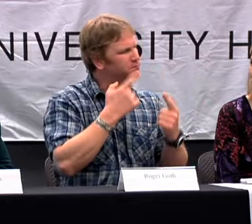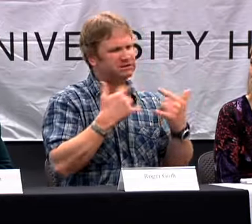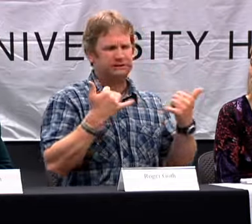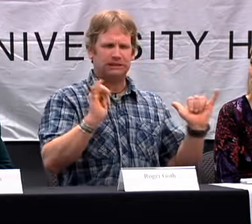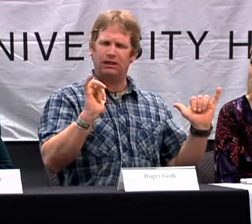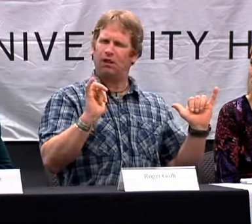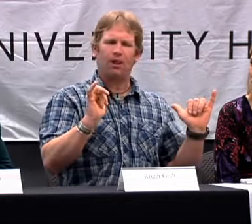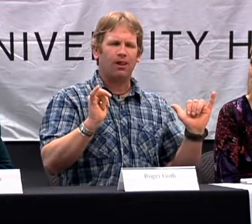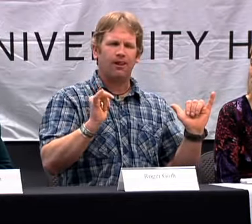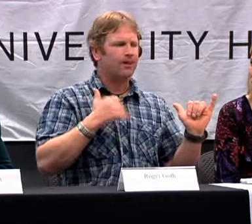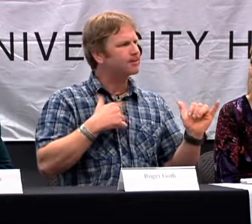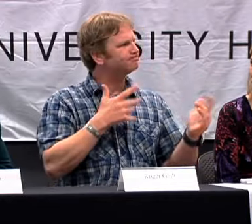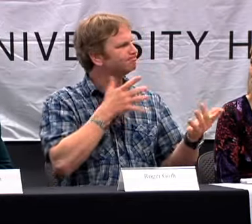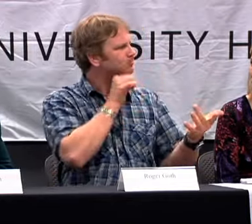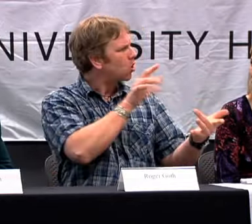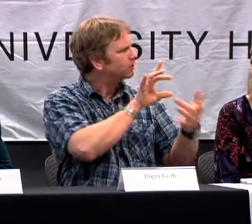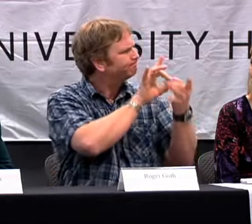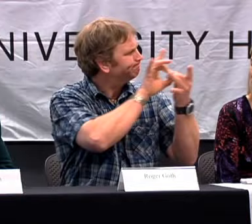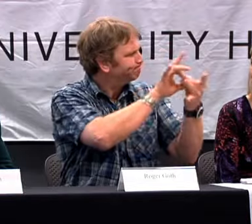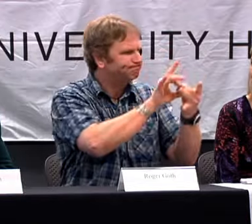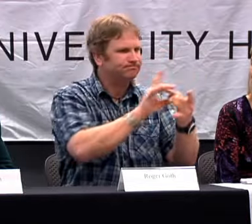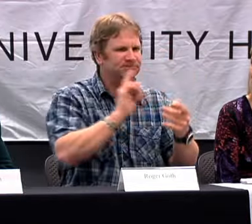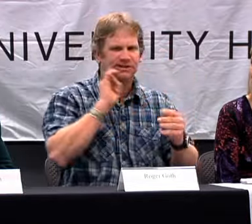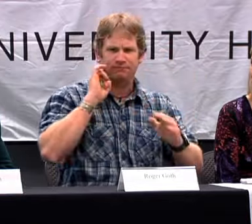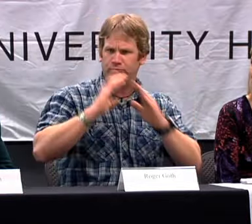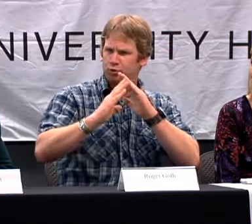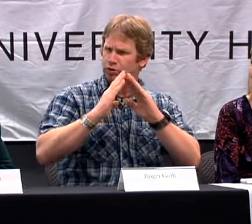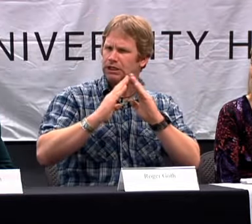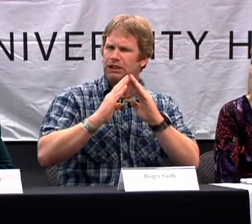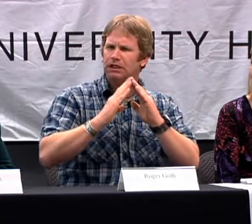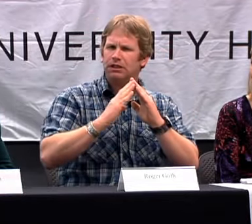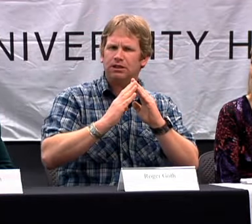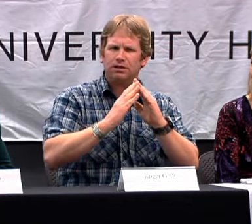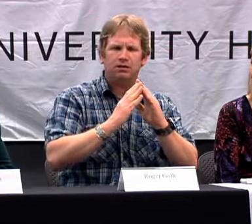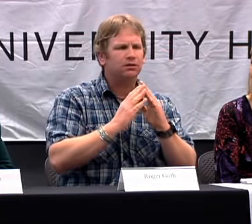SCHOOL AND COLLEGE BUT STILL I DIDN'T FEEL CONNECTED WITH THE DEAF